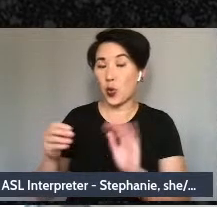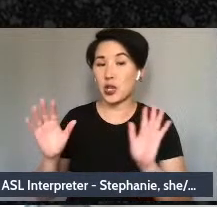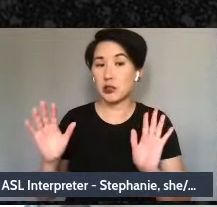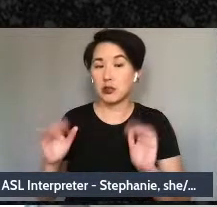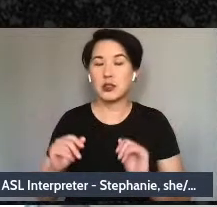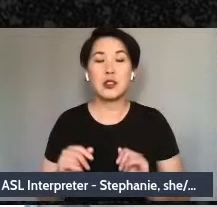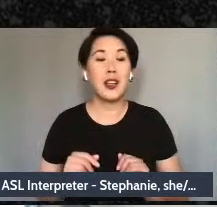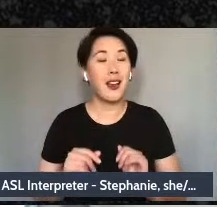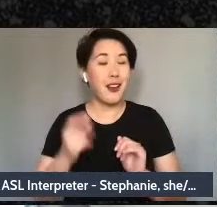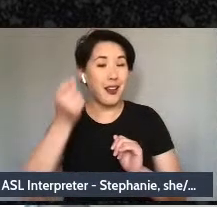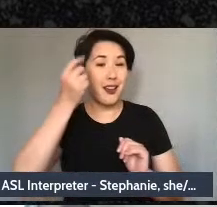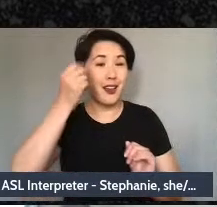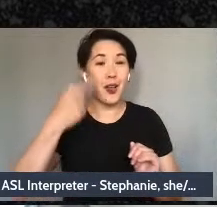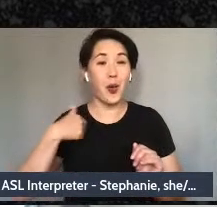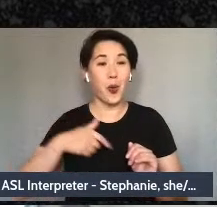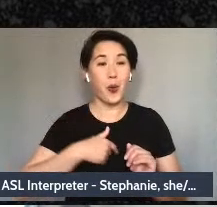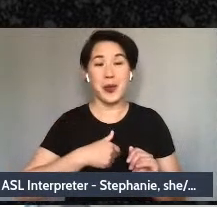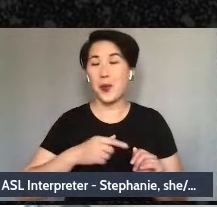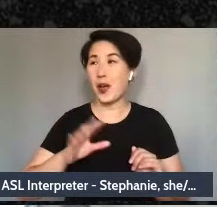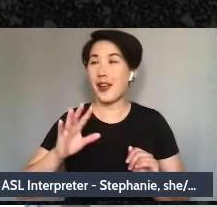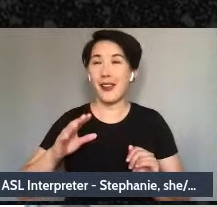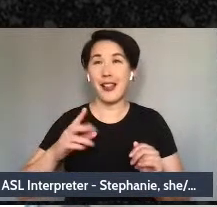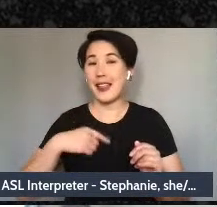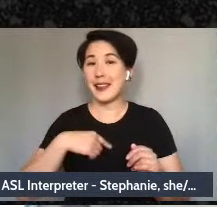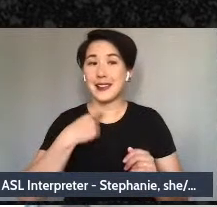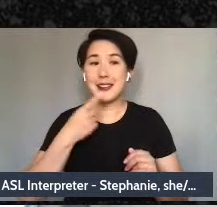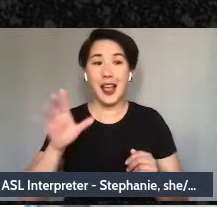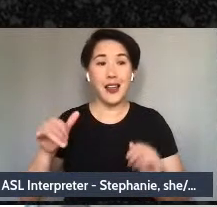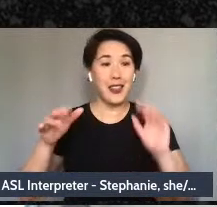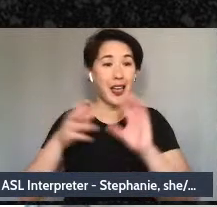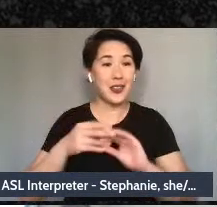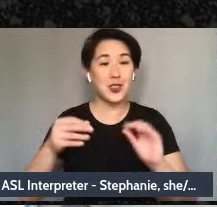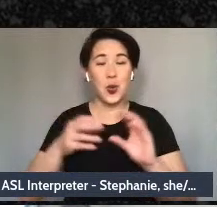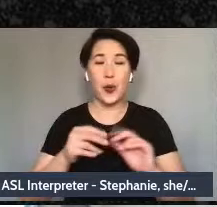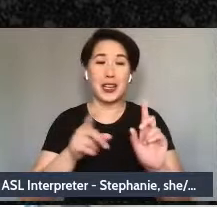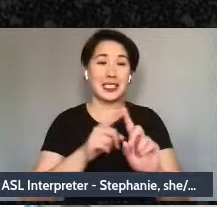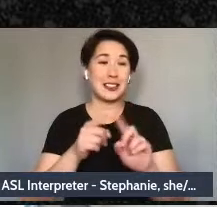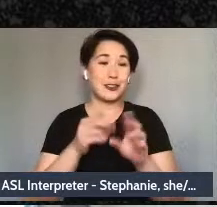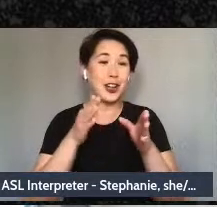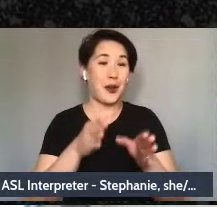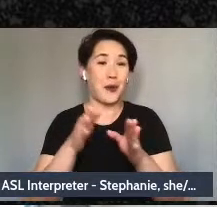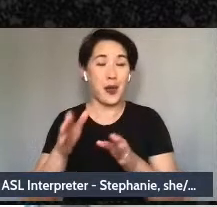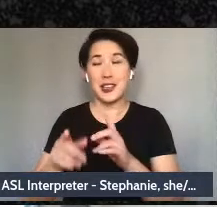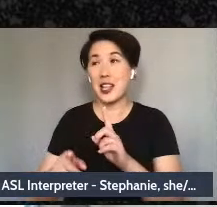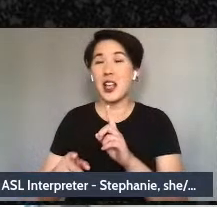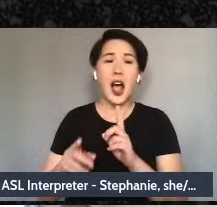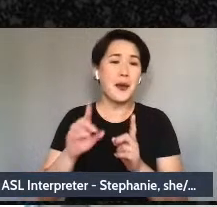directions, I'm sure there's probably like lots of nuances even left out here, right, but like - but